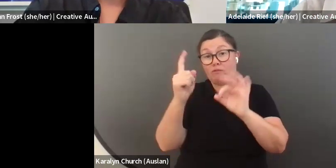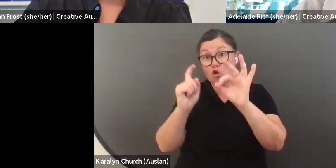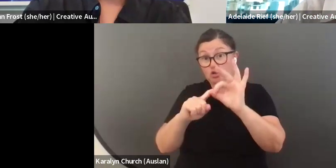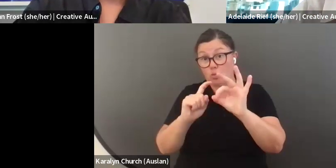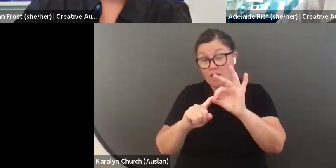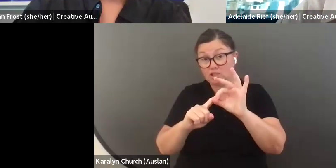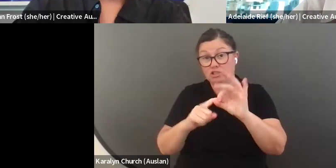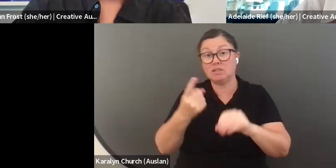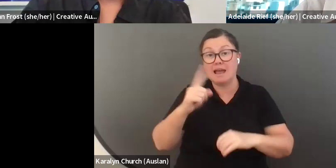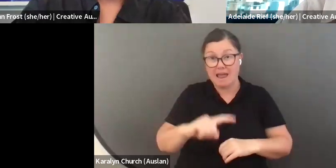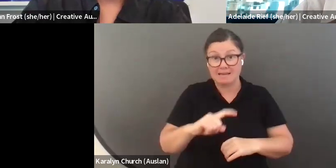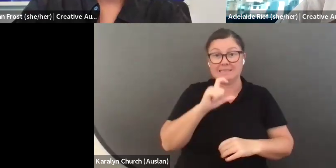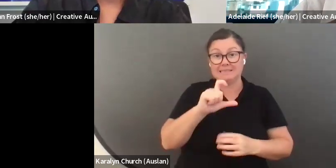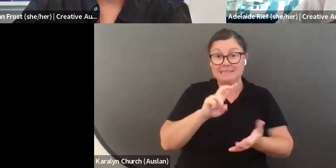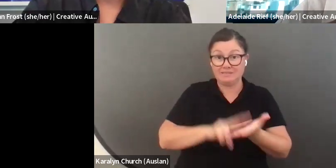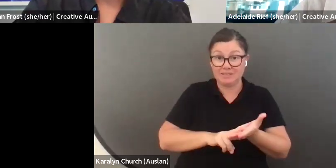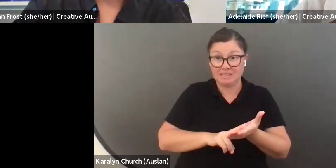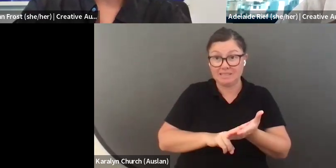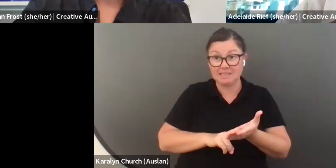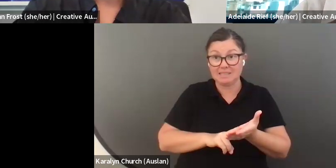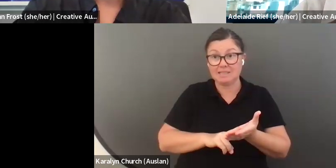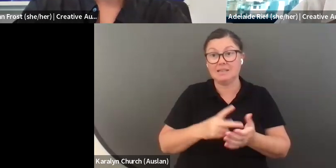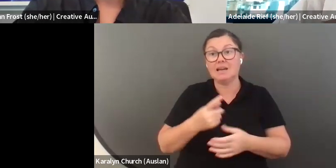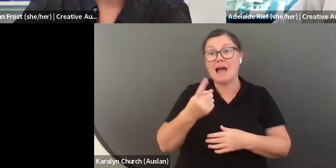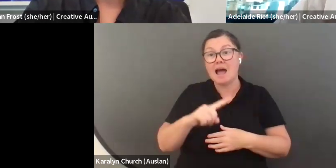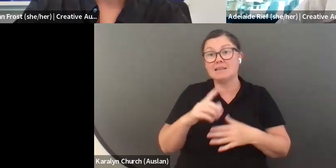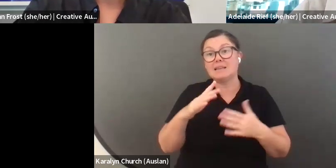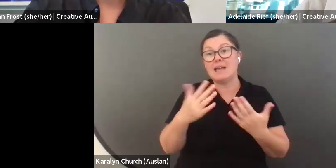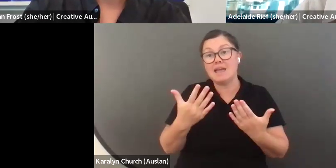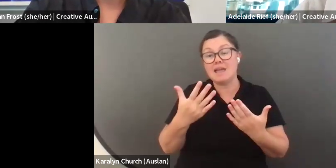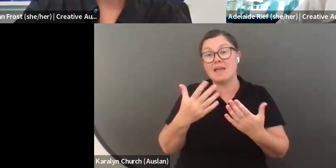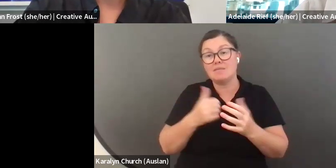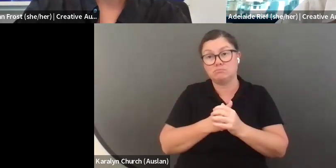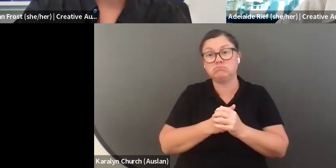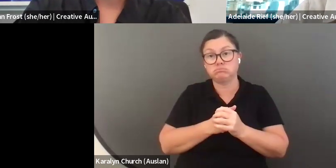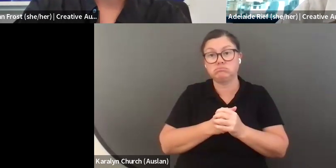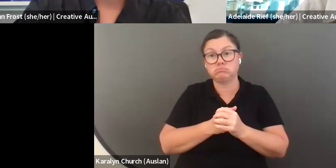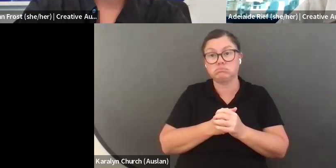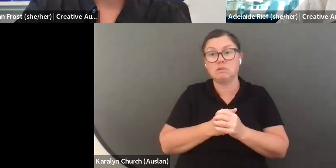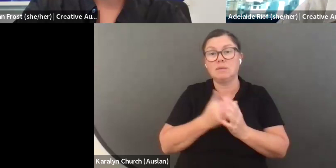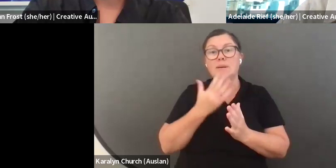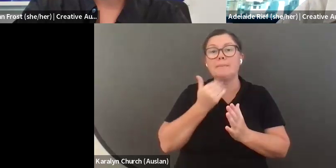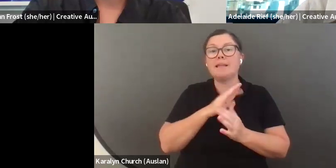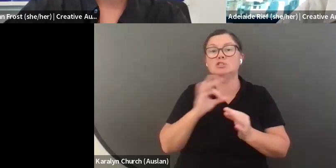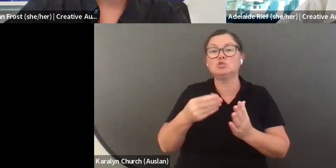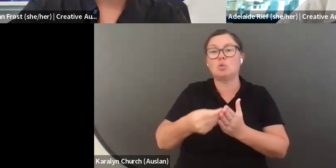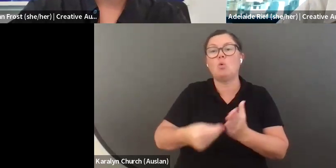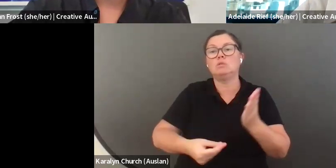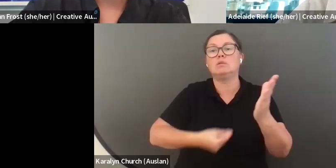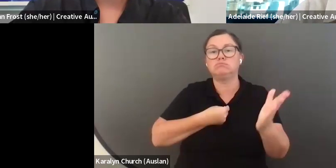letters of reference, any examples of your artwork, any other materials, except for the four-minute video that might be your